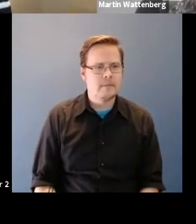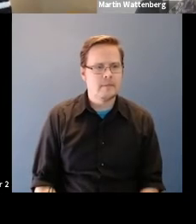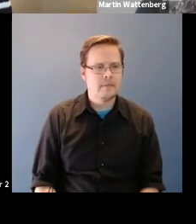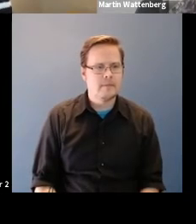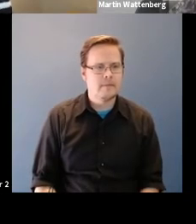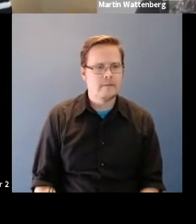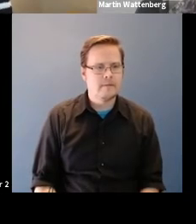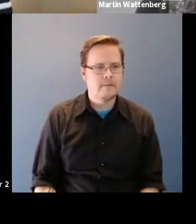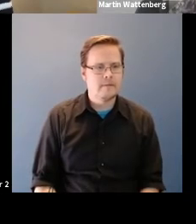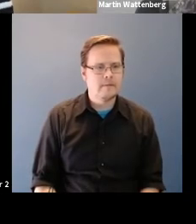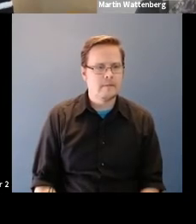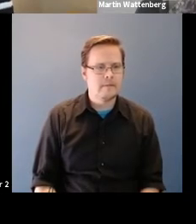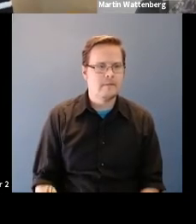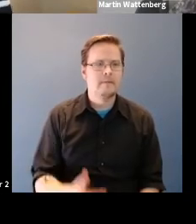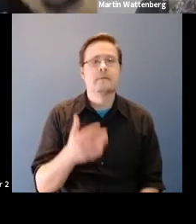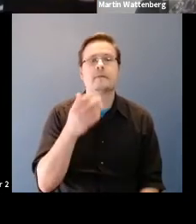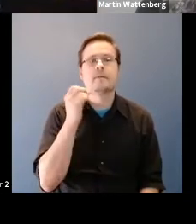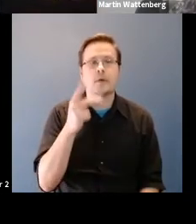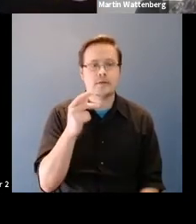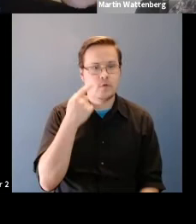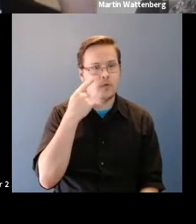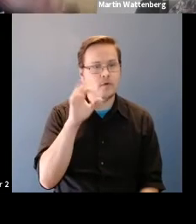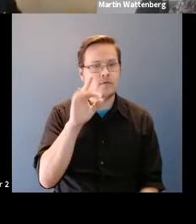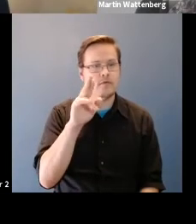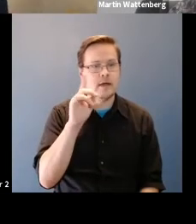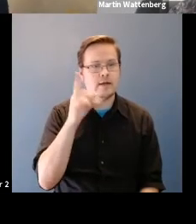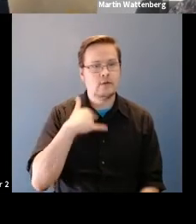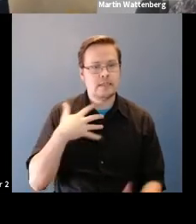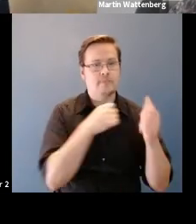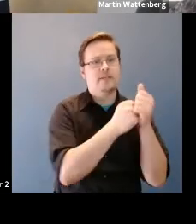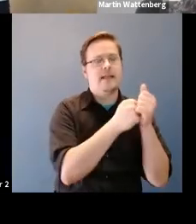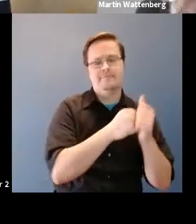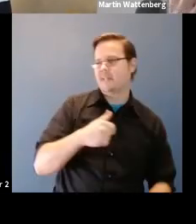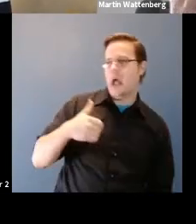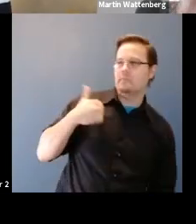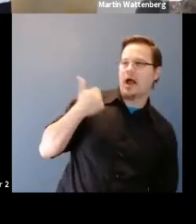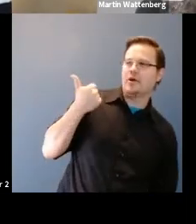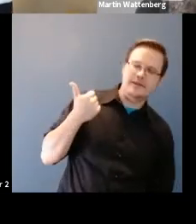Martin Wattenberg: and apparently for Nada is very. Fernanda Viegas: append younger. Martin Wattenberg: I go back to the 1700s.